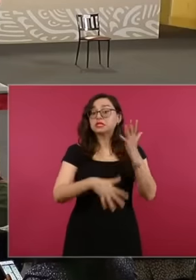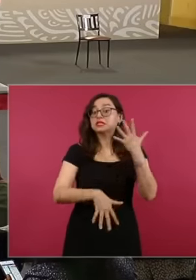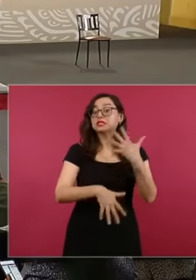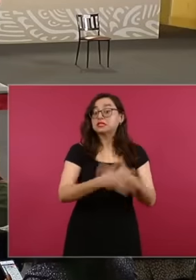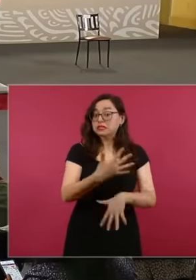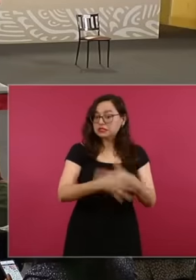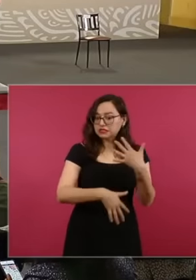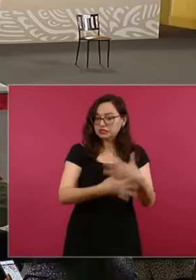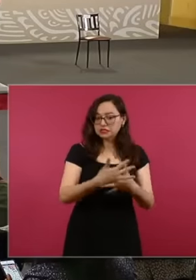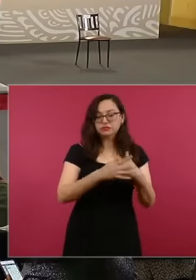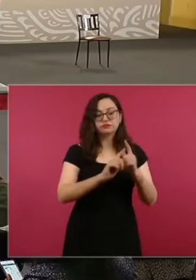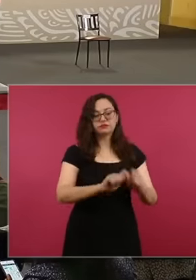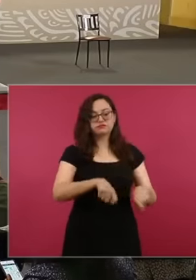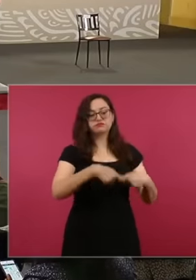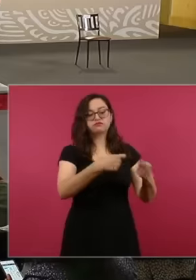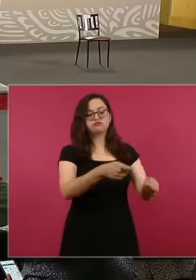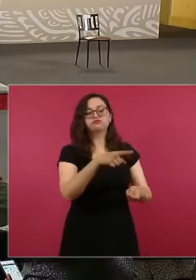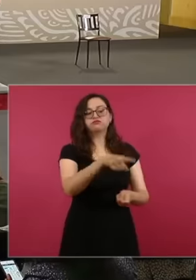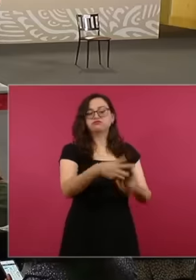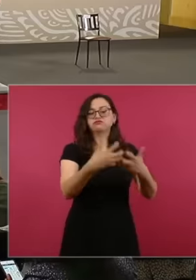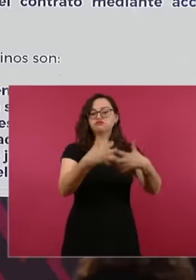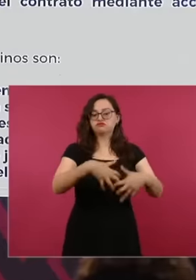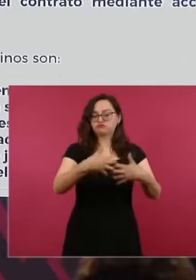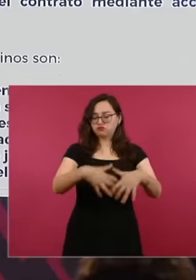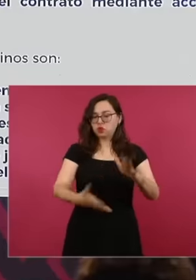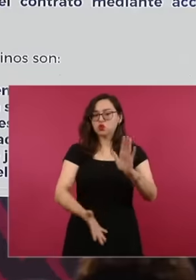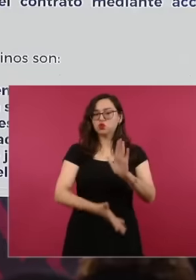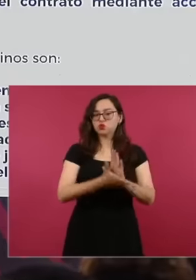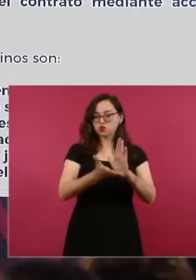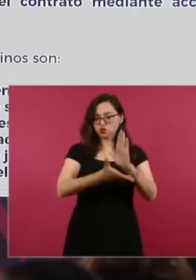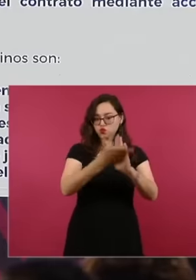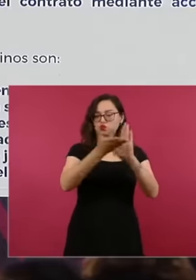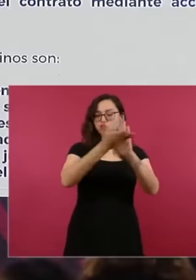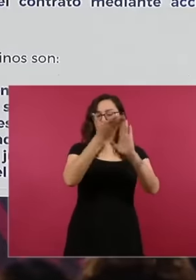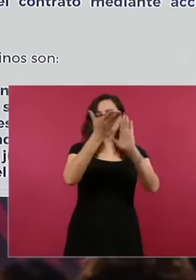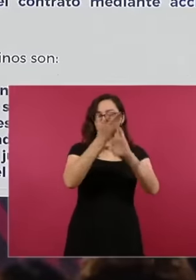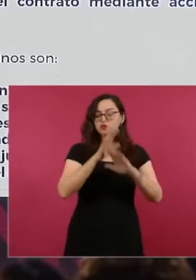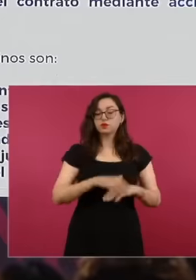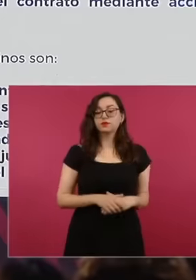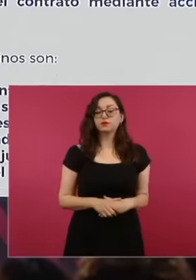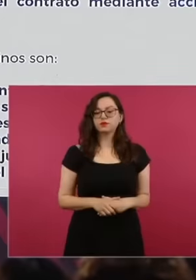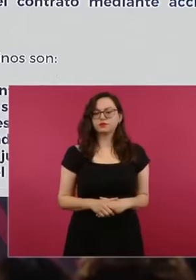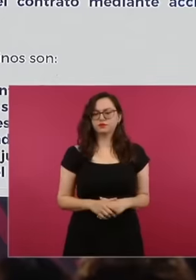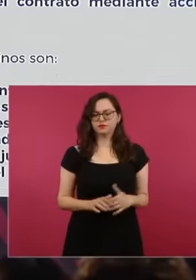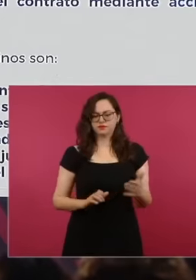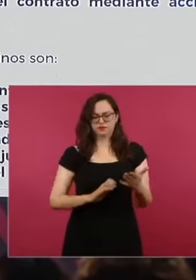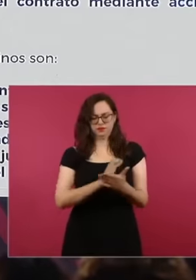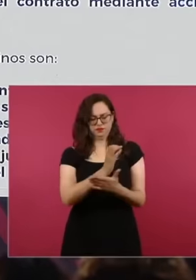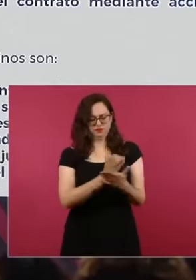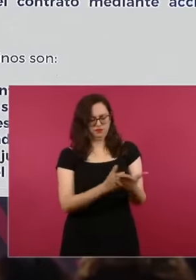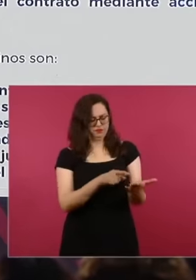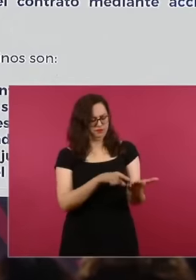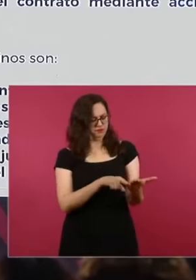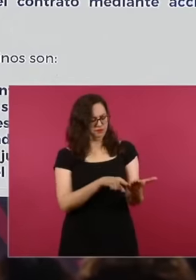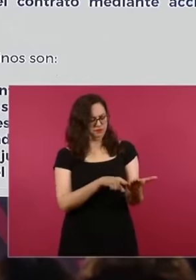in Burgos, this contract had disadvantageous conditions for us.